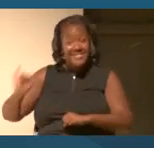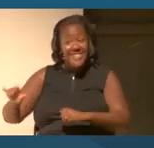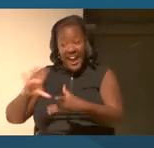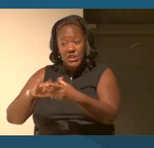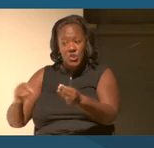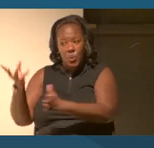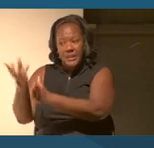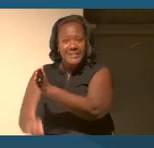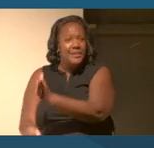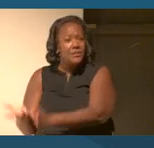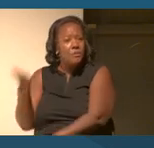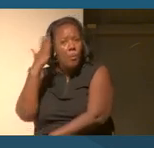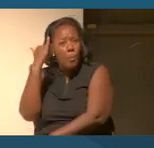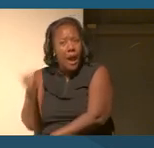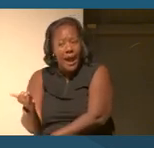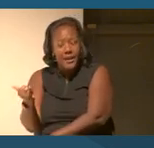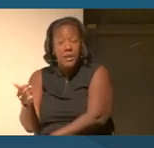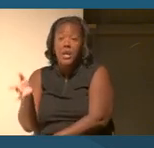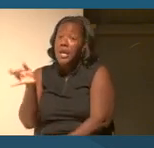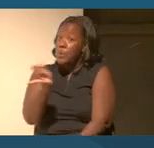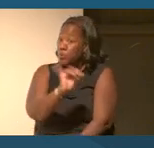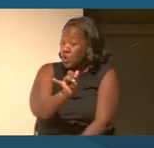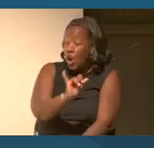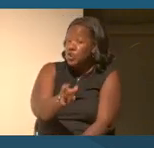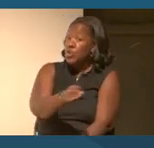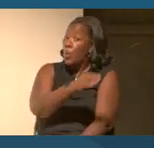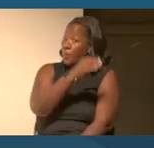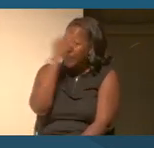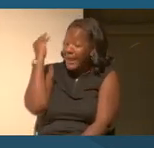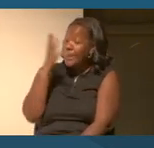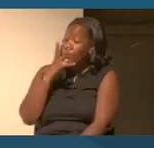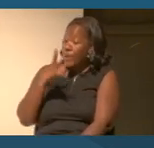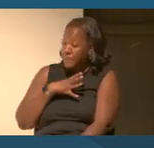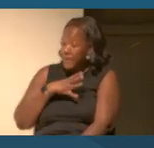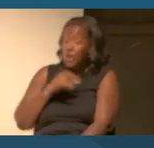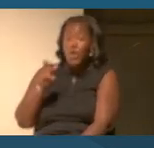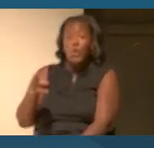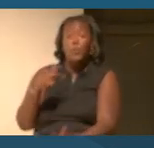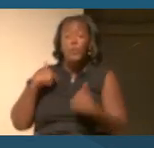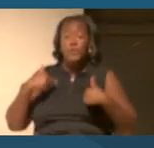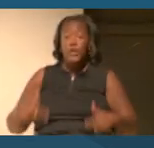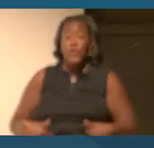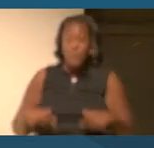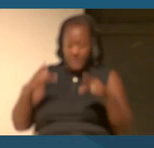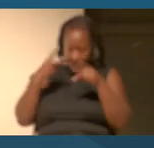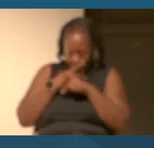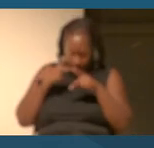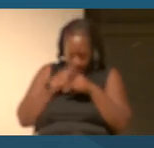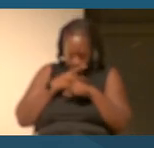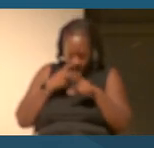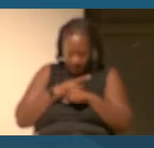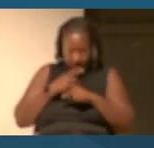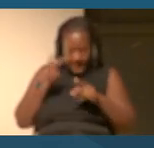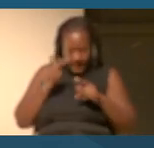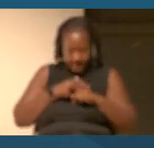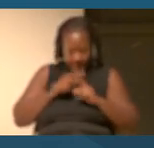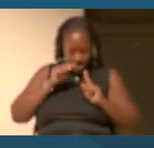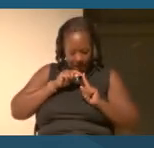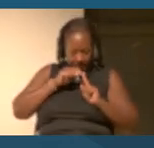It's also black women who were the human calculators that charted the path for the spacecraft to